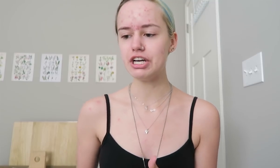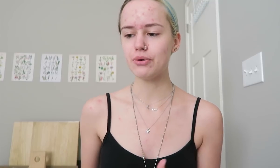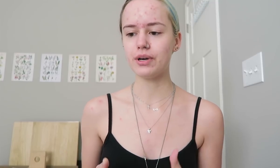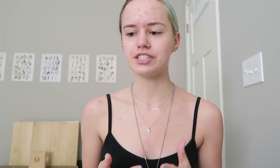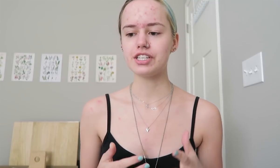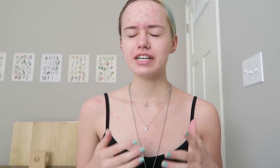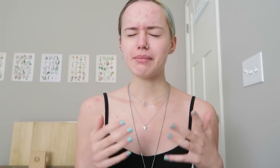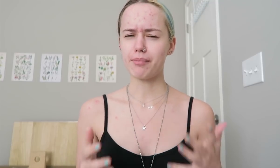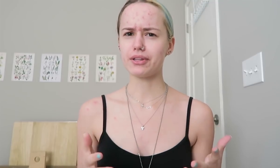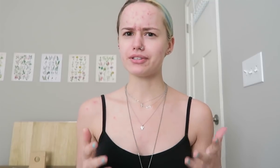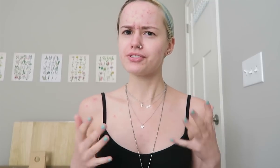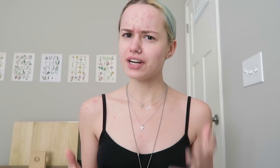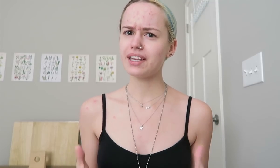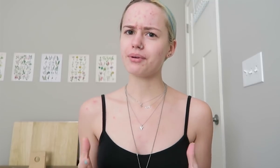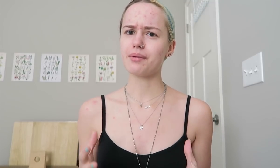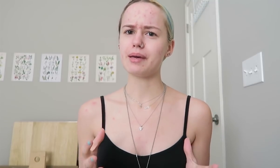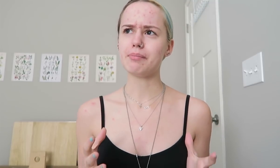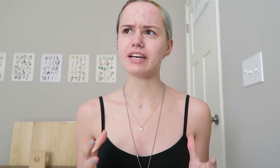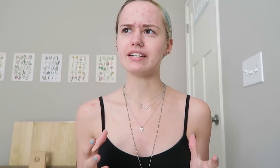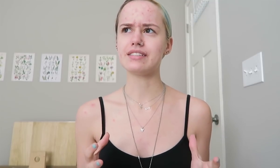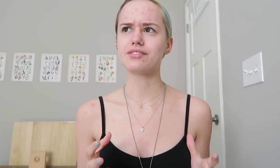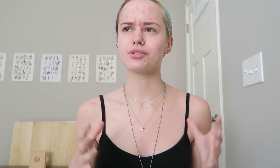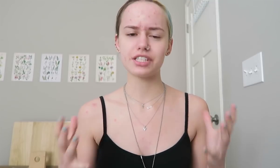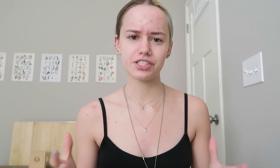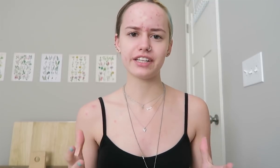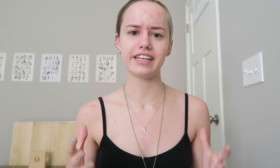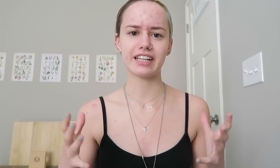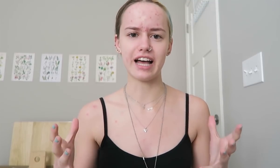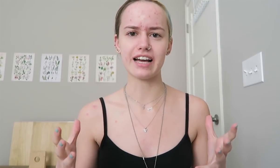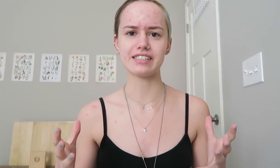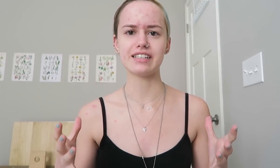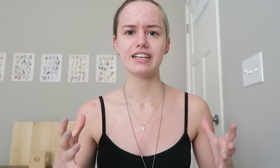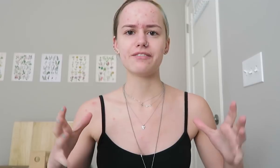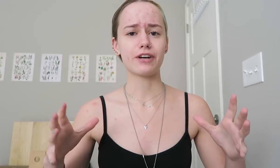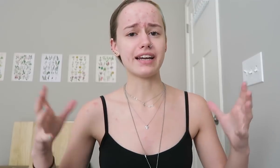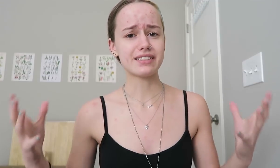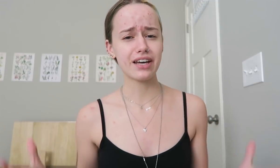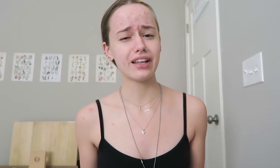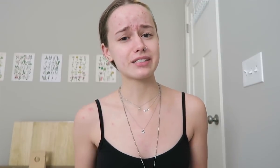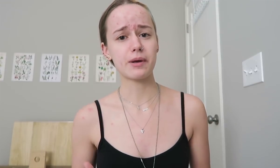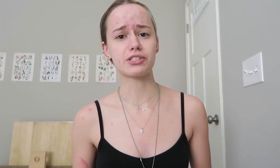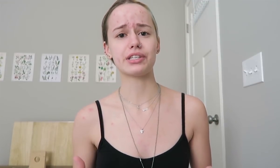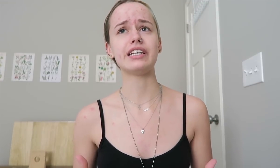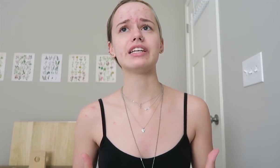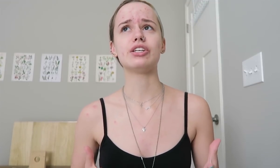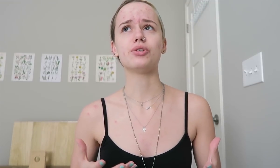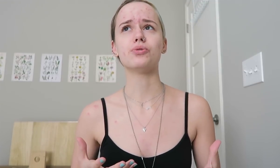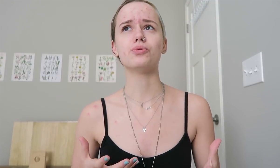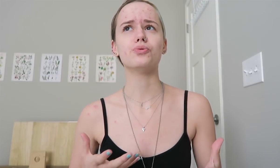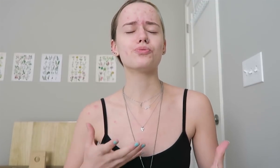Which my brother is struggling with a bit. Because traditionally in class, for ASL especially, you